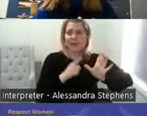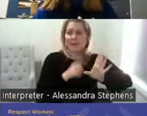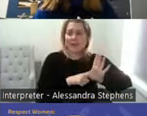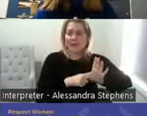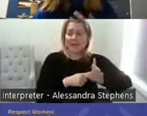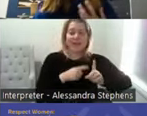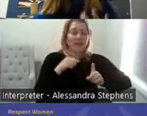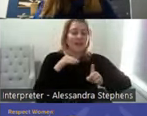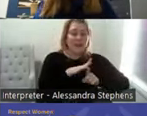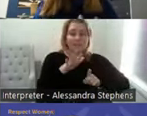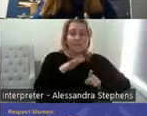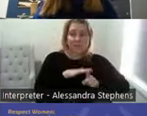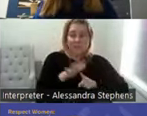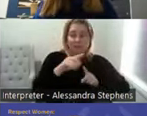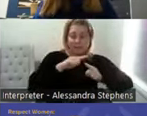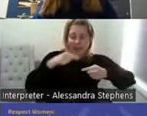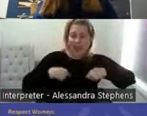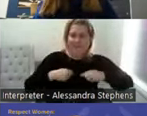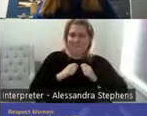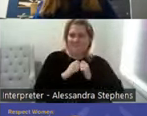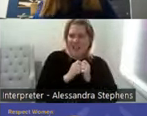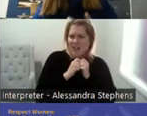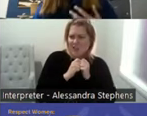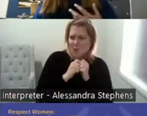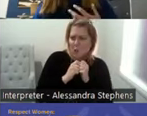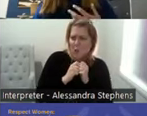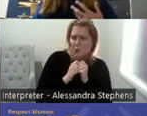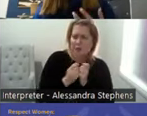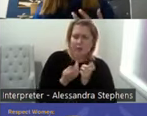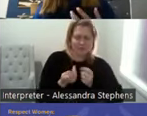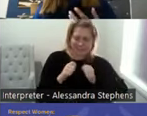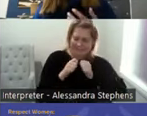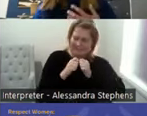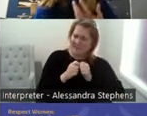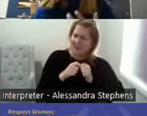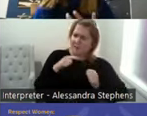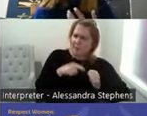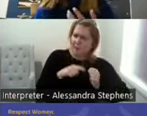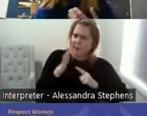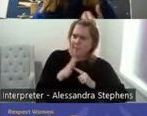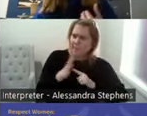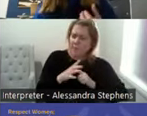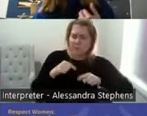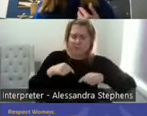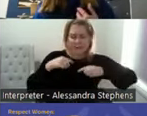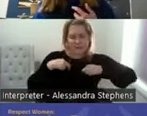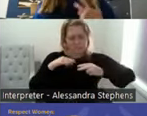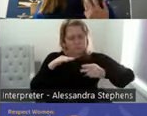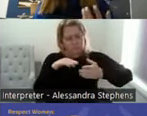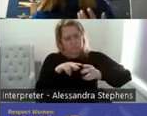And our values are really important to look at. And to think about and to question